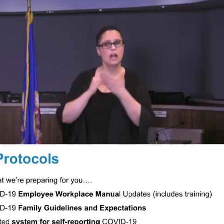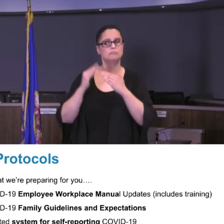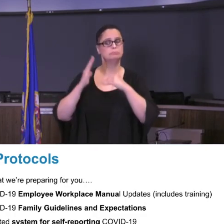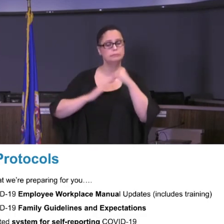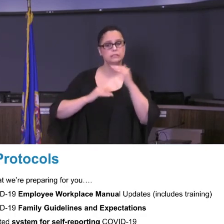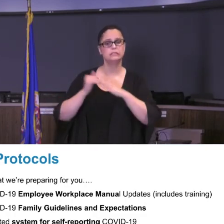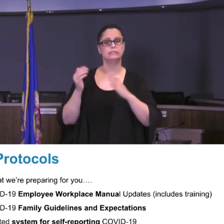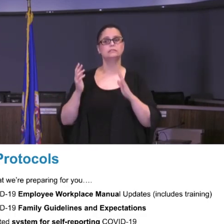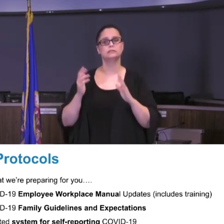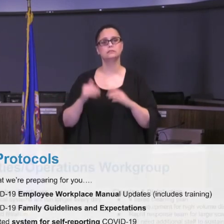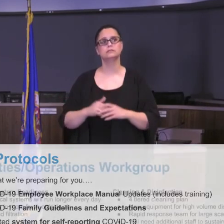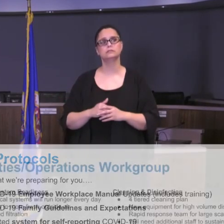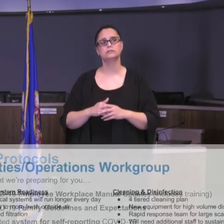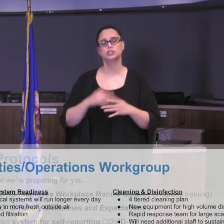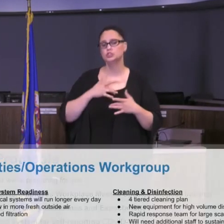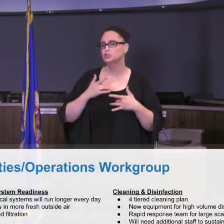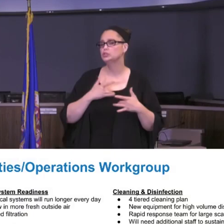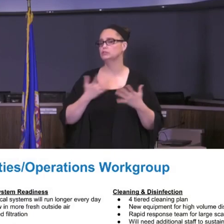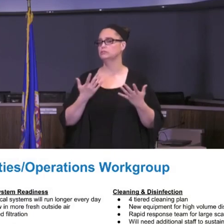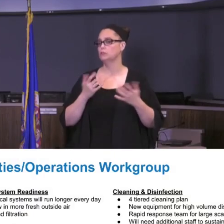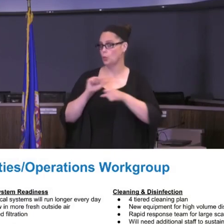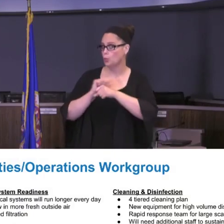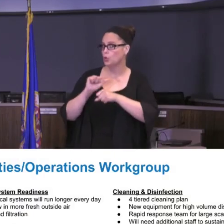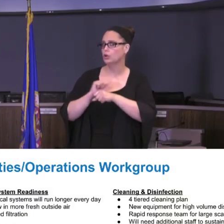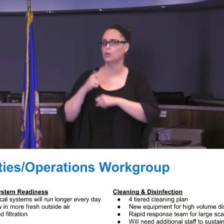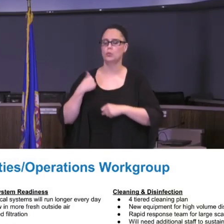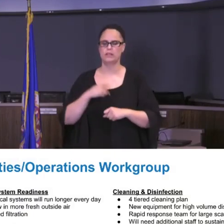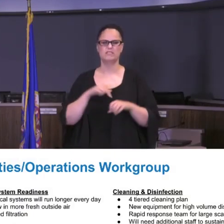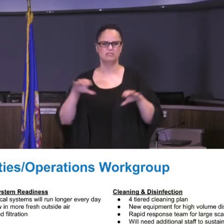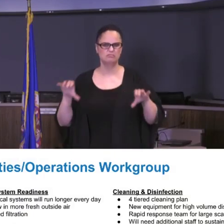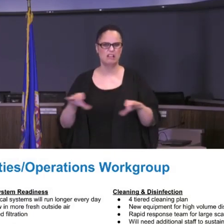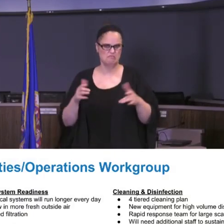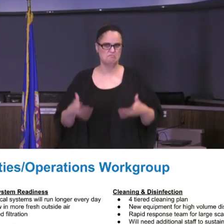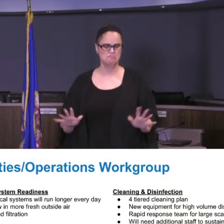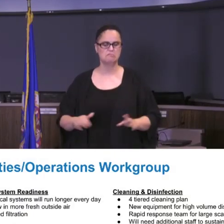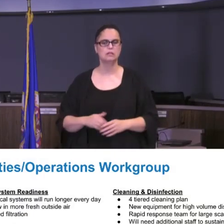had, let me just go through some of the work that we've done there. Again you can find more information about this and we